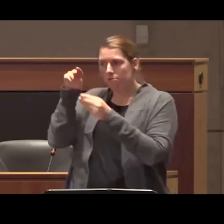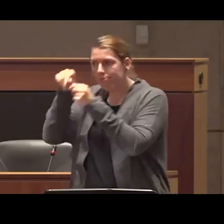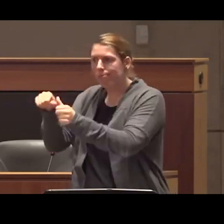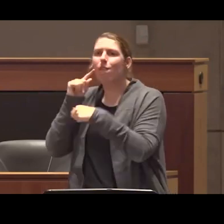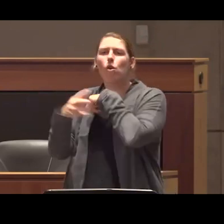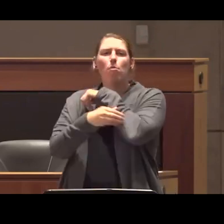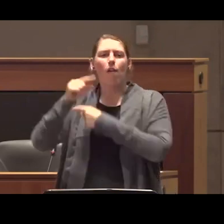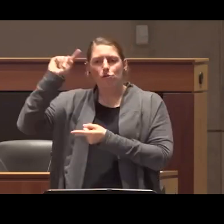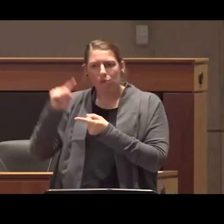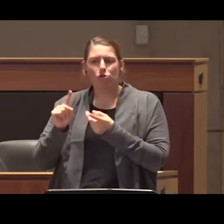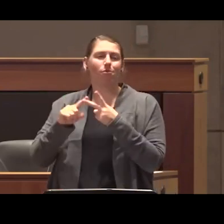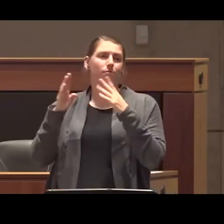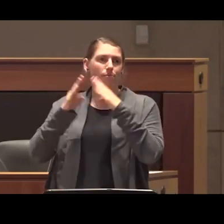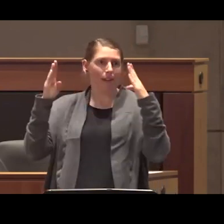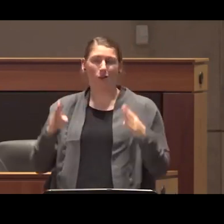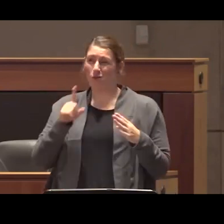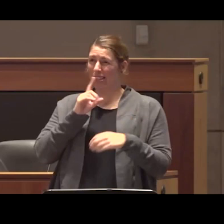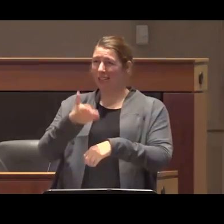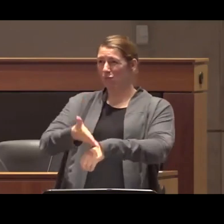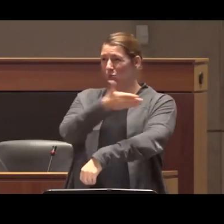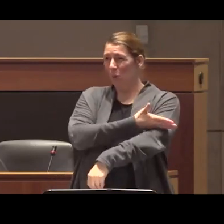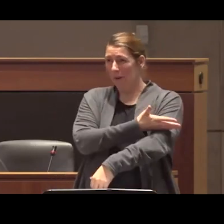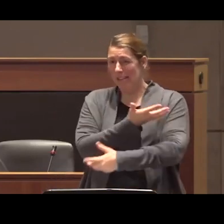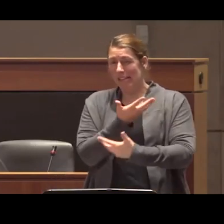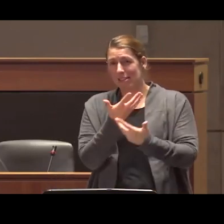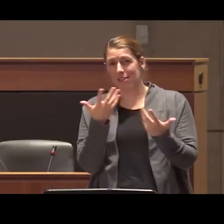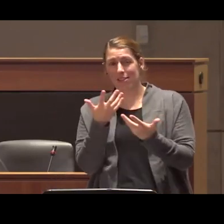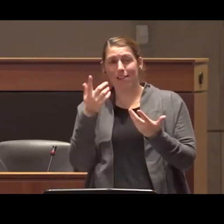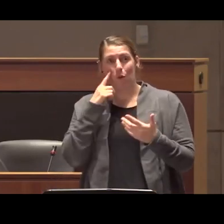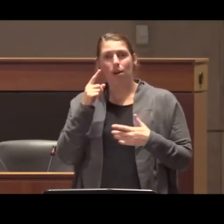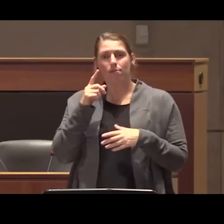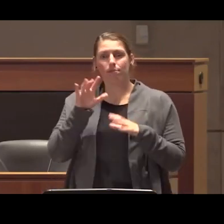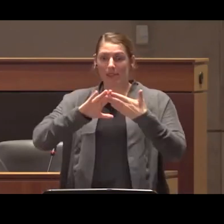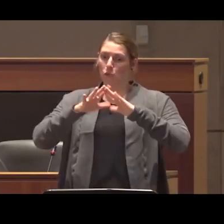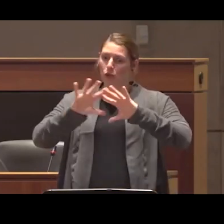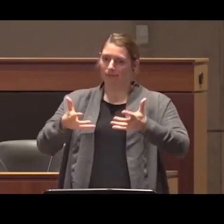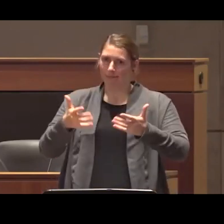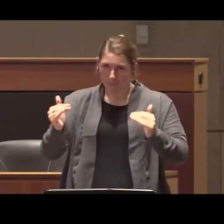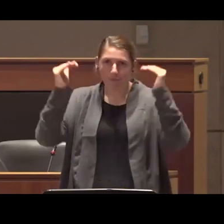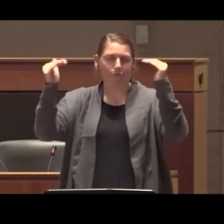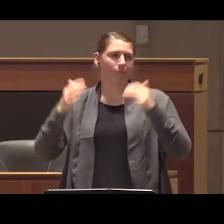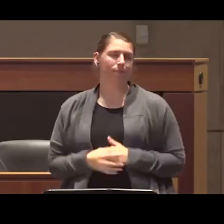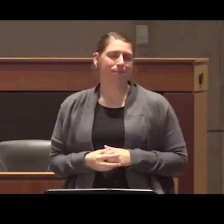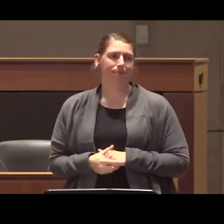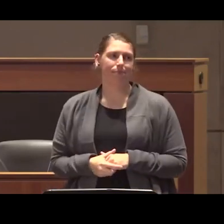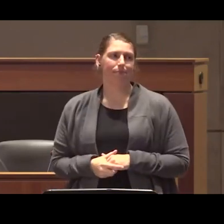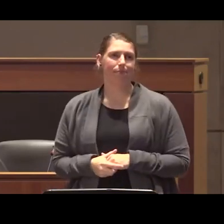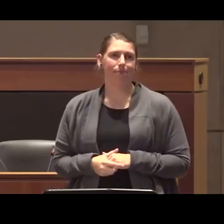reduction and housing and just Improvement of quality of life for communities thanks